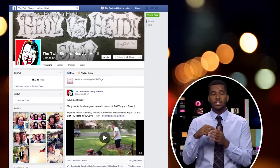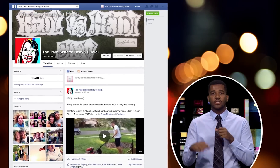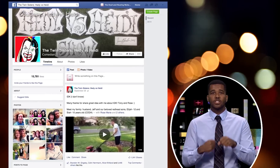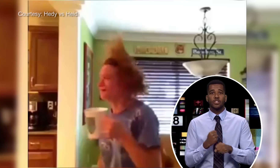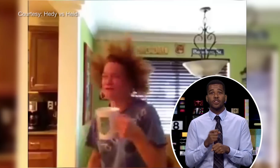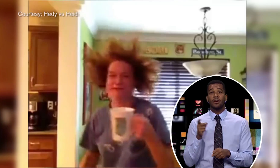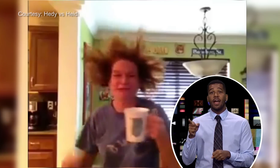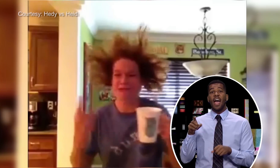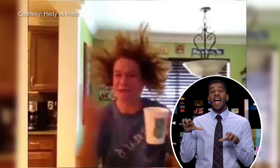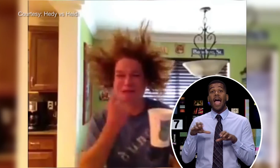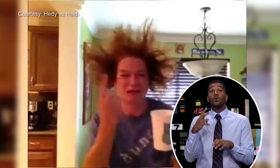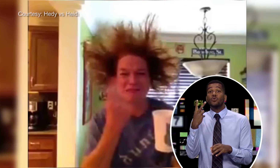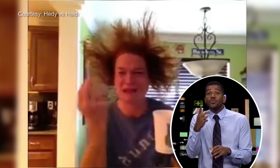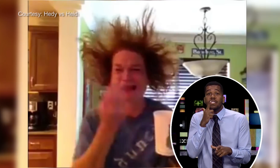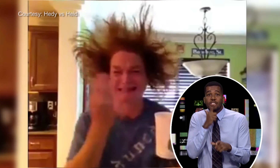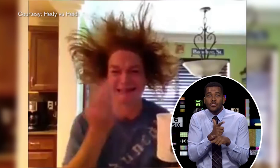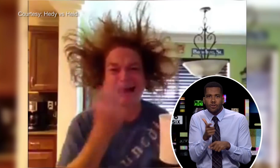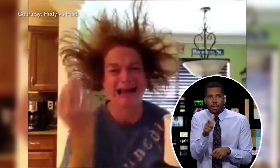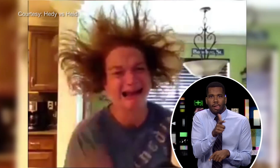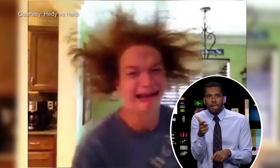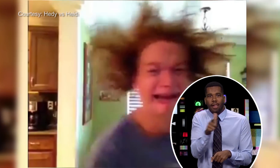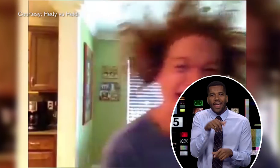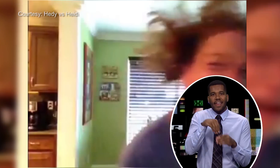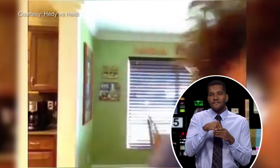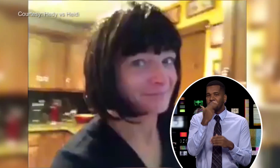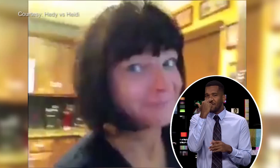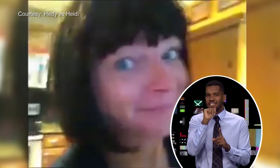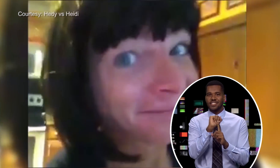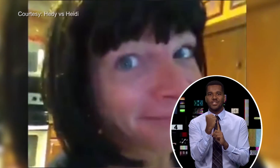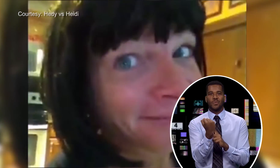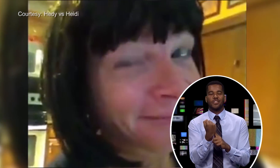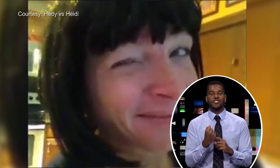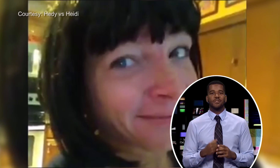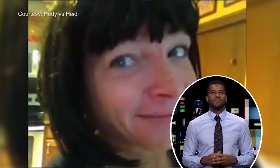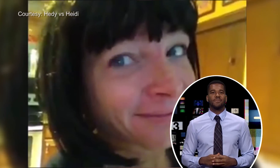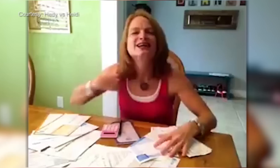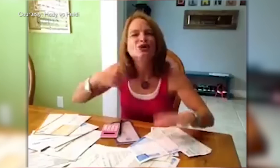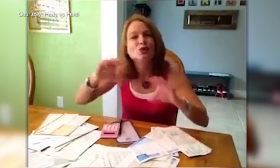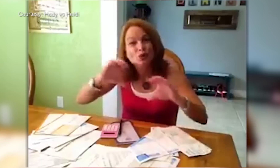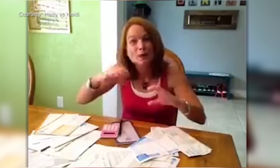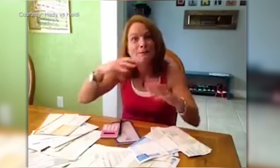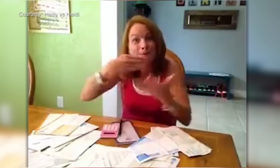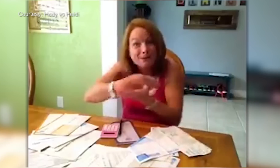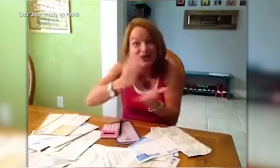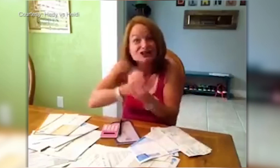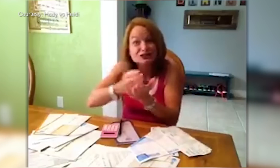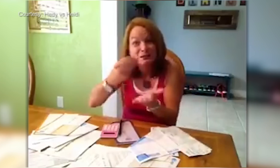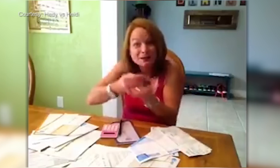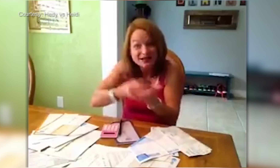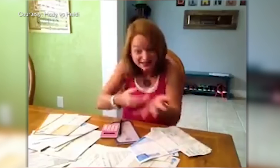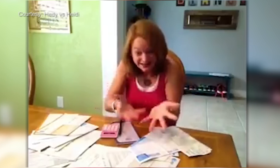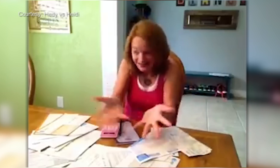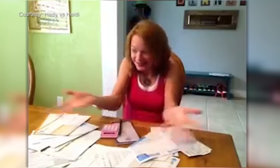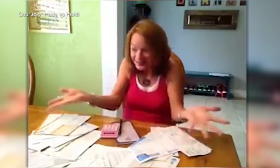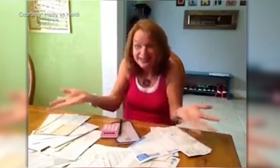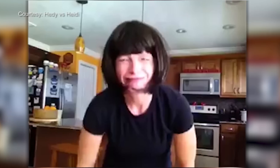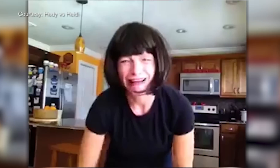acting as sisters who end up in some funny situations. I'm cutting the money right now...